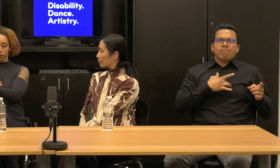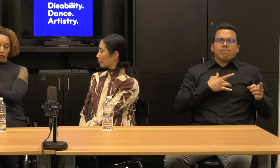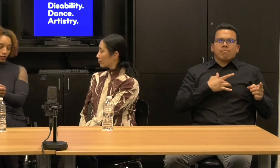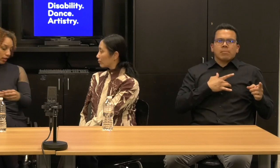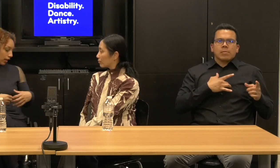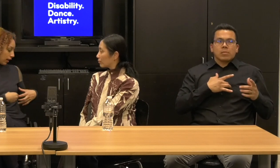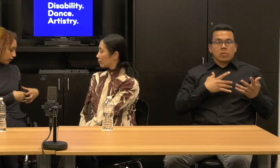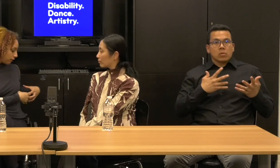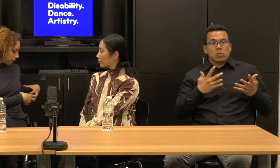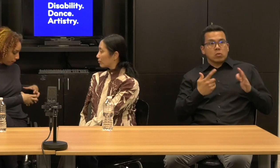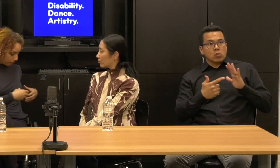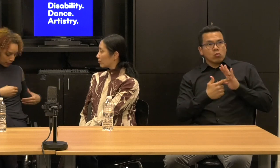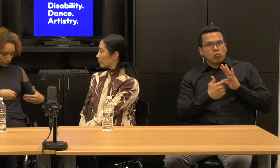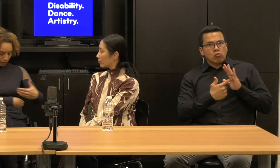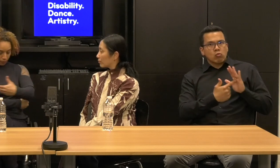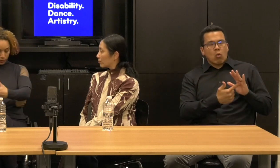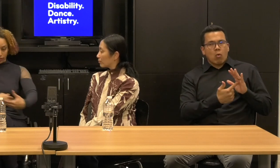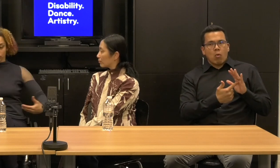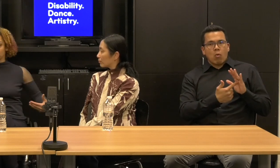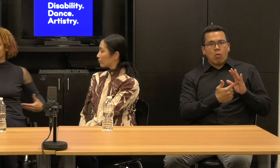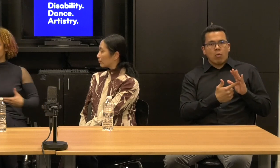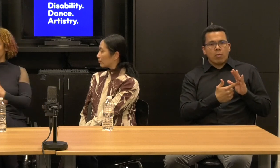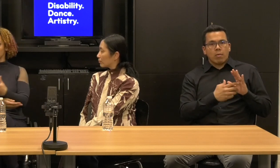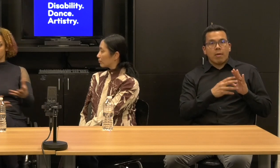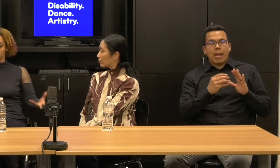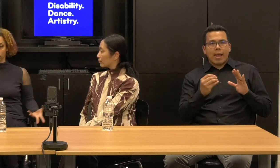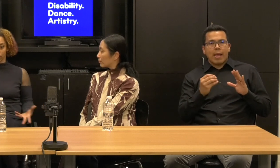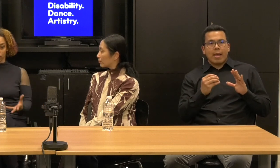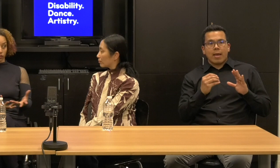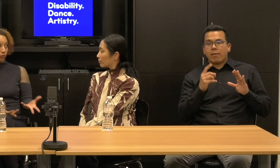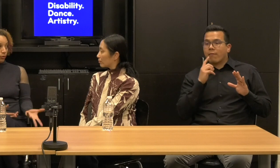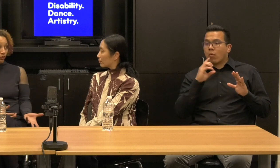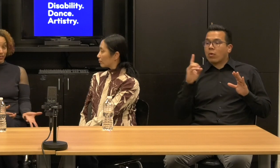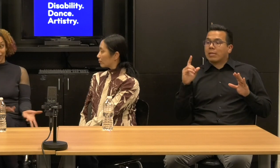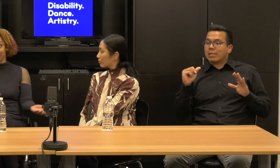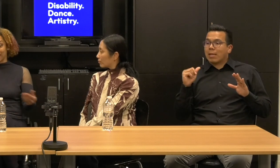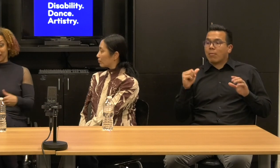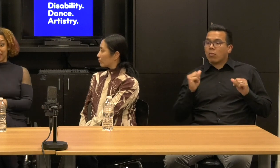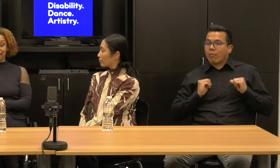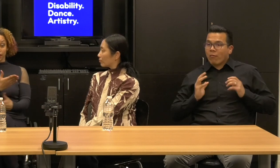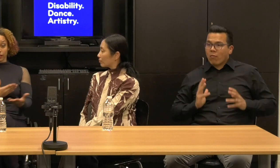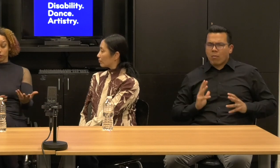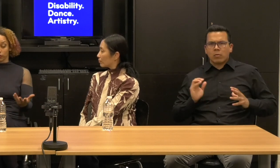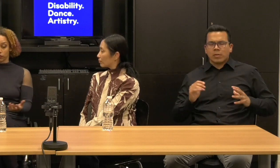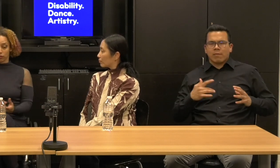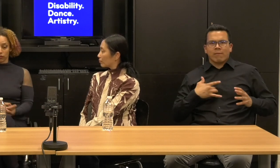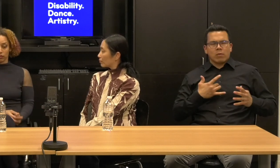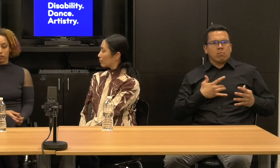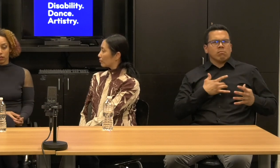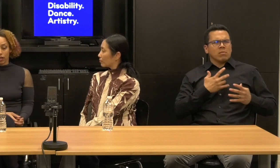outwards and facing into the community of artists and workers. So it's going in all those directions.